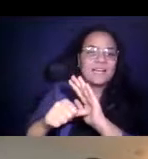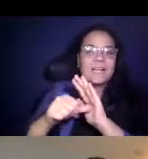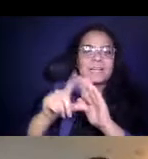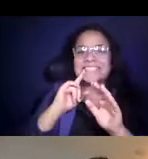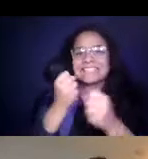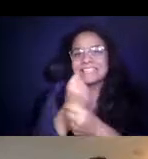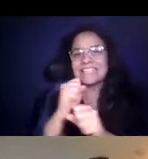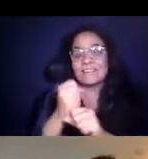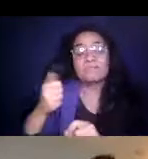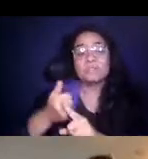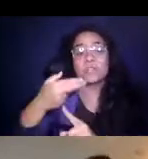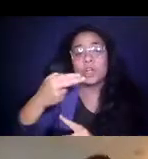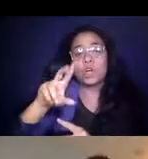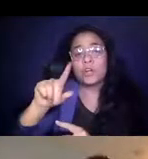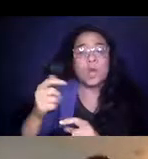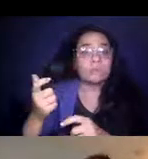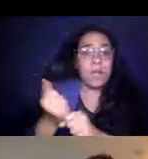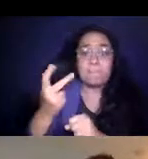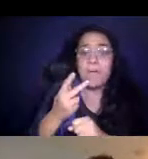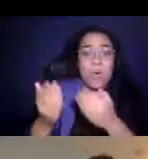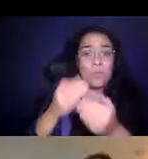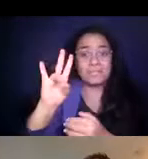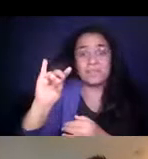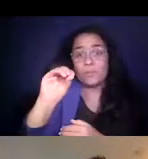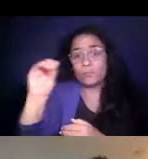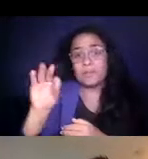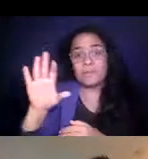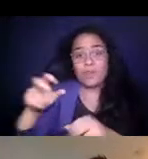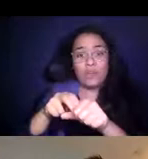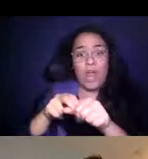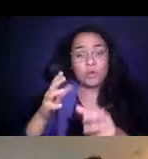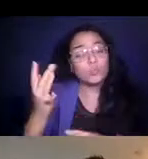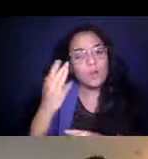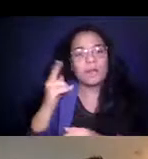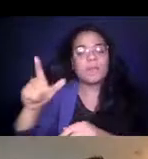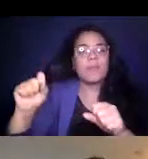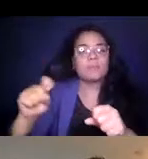14:23:17 HRTA has won back 70% of its ridership, and it's because they're able to communicate.